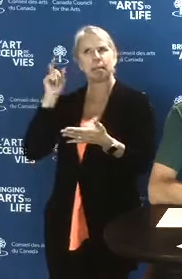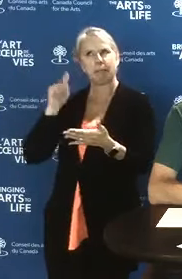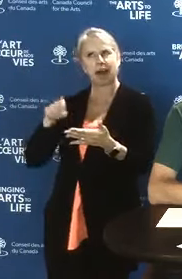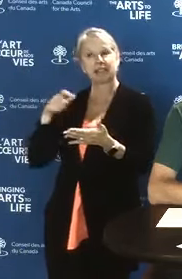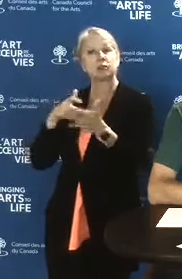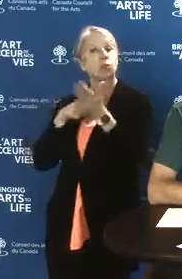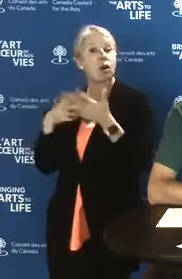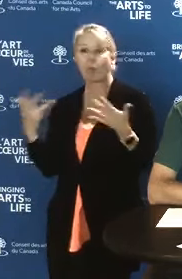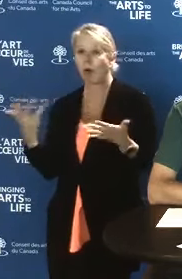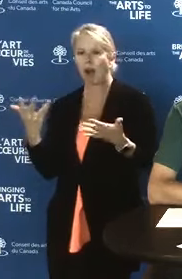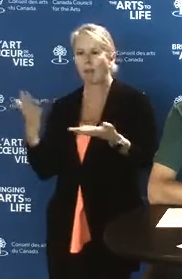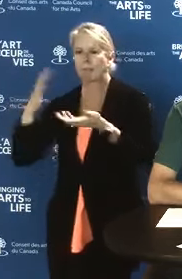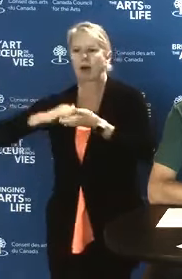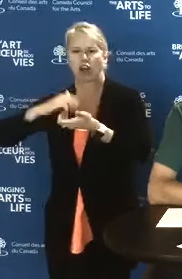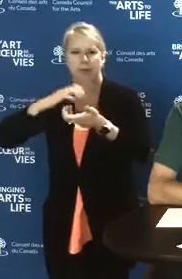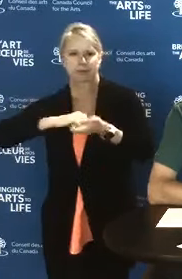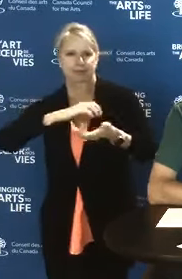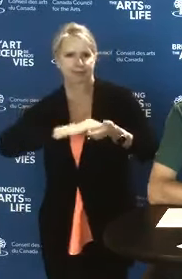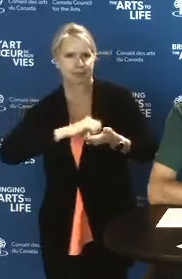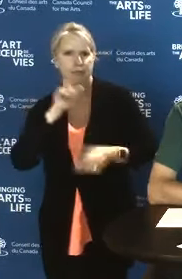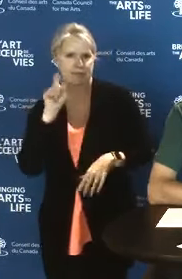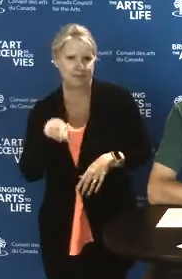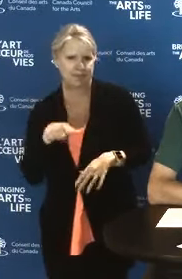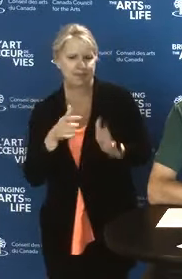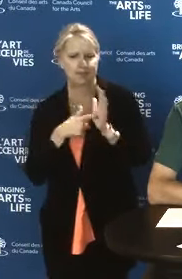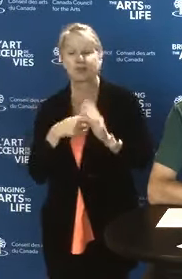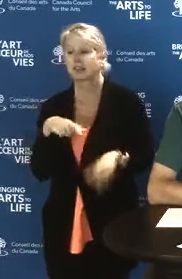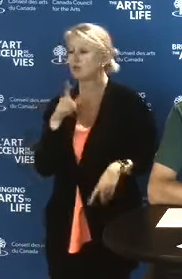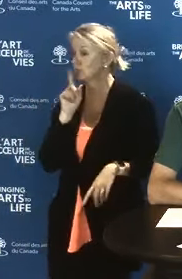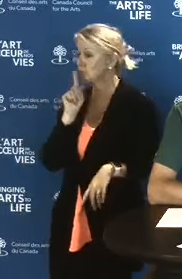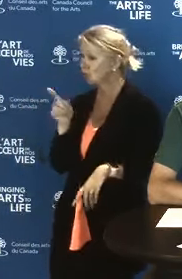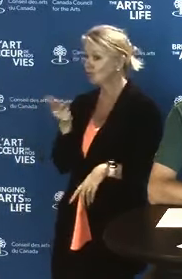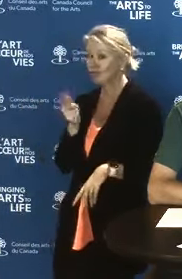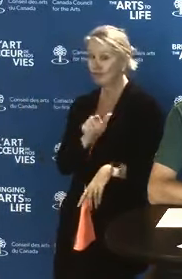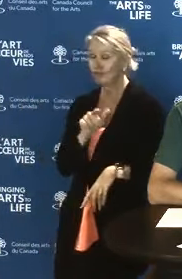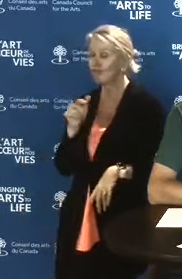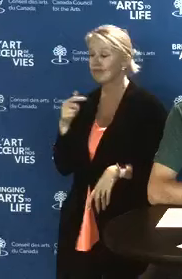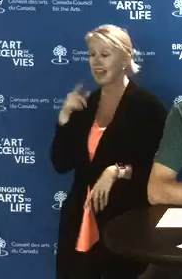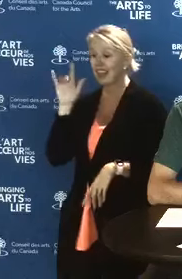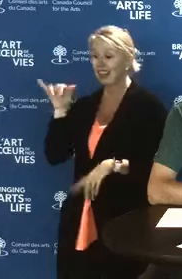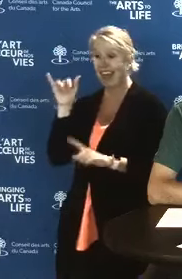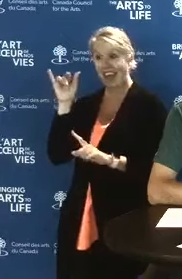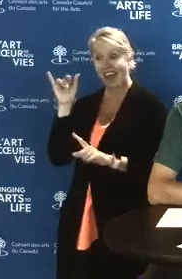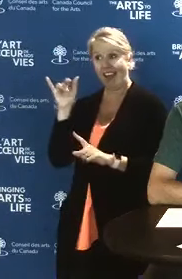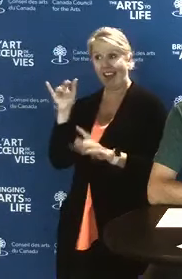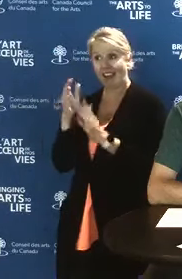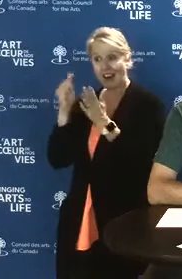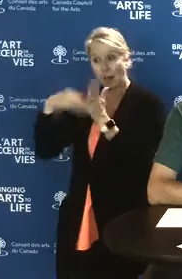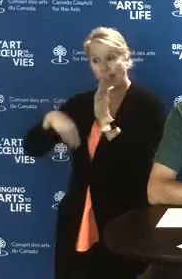You will want to keep in mind that initiatives must be presented in a spirit of openness,